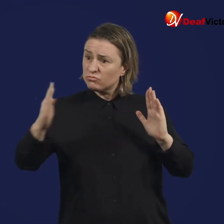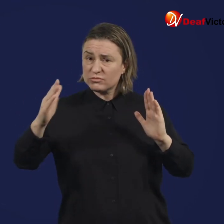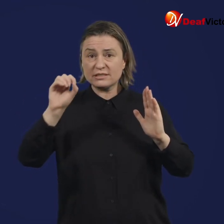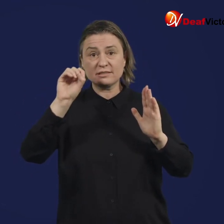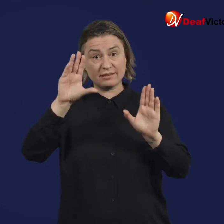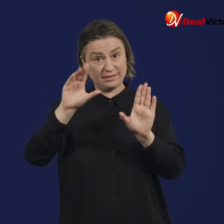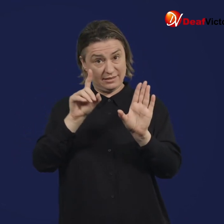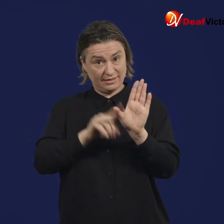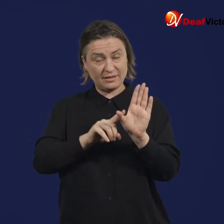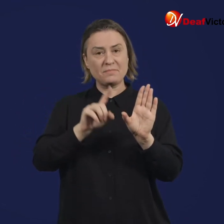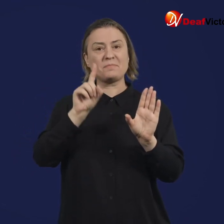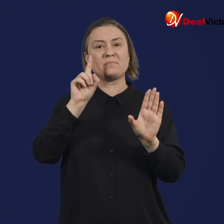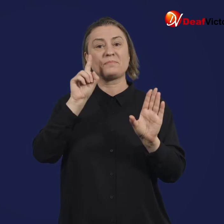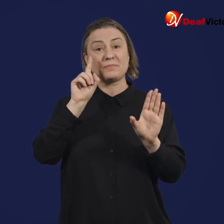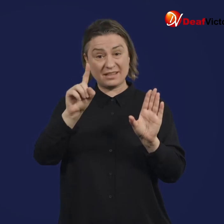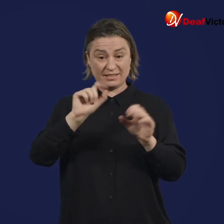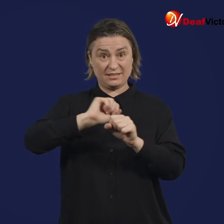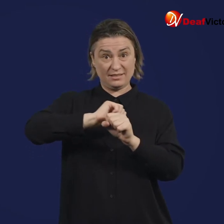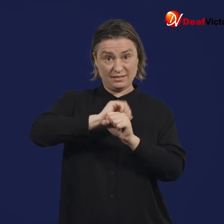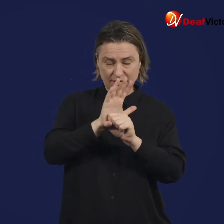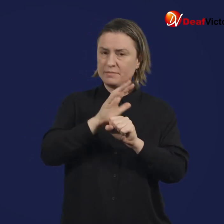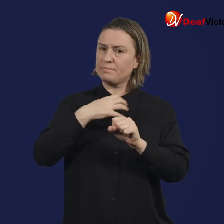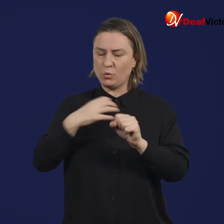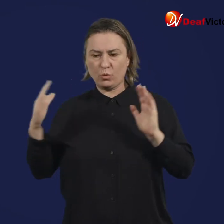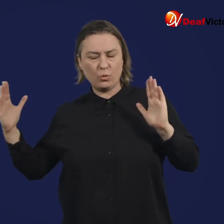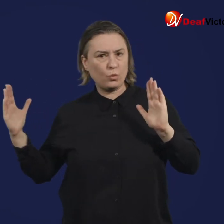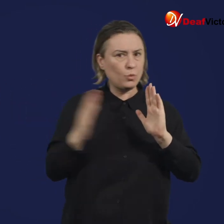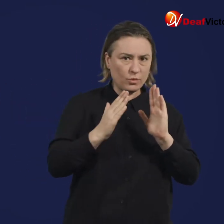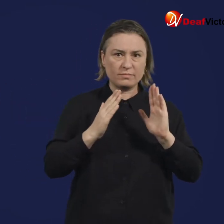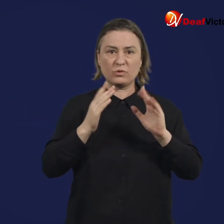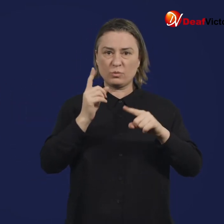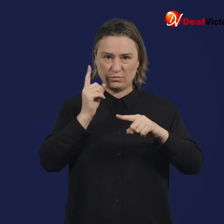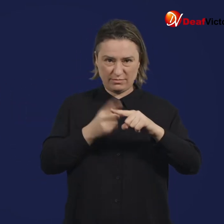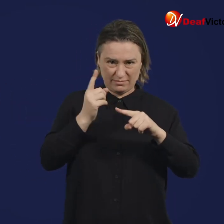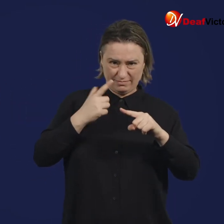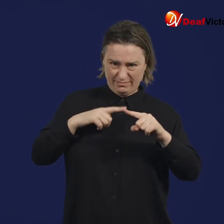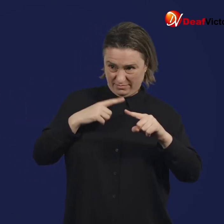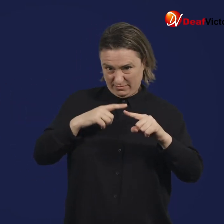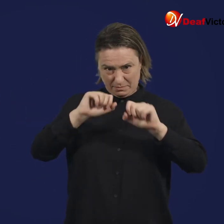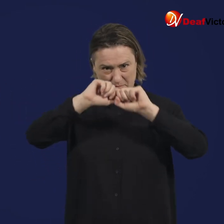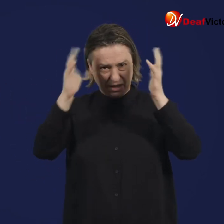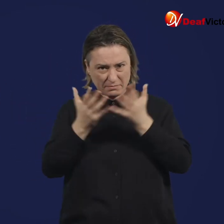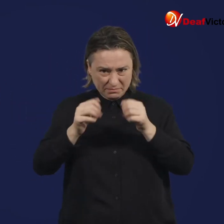Although vaccine development has traditionally been a 10-year process from commencement to approval and registration, COVID-19 vaccines were developed much quicker.